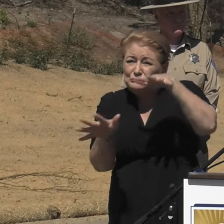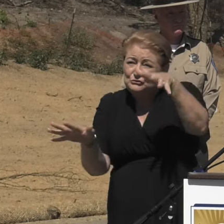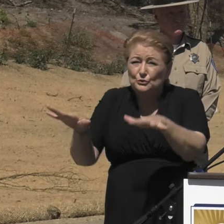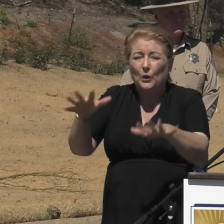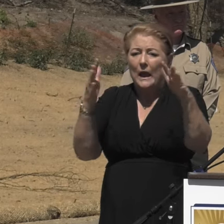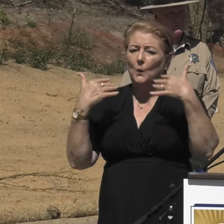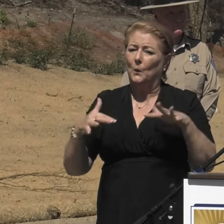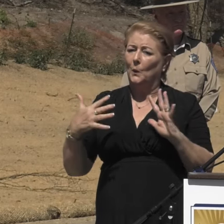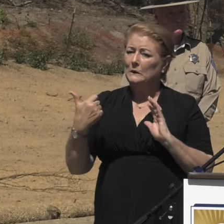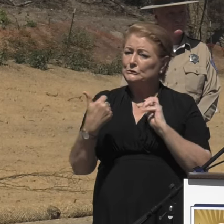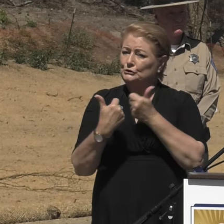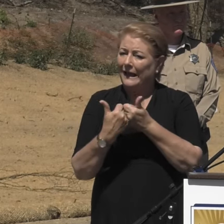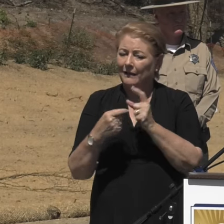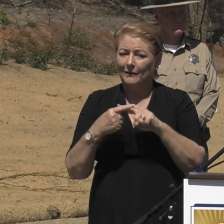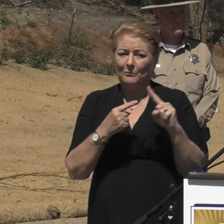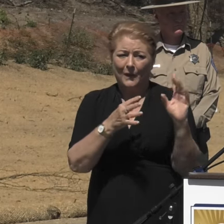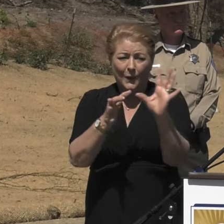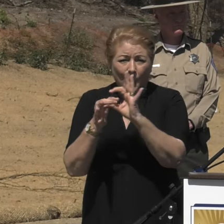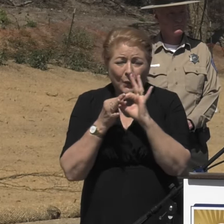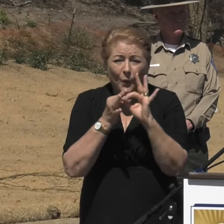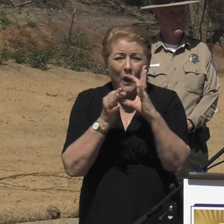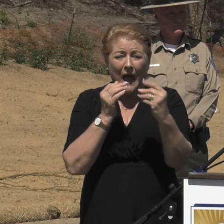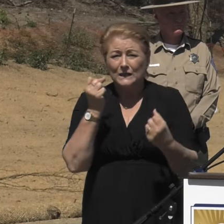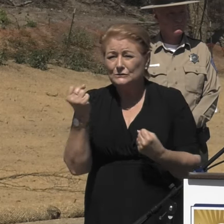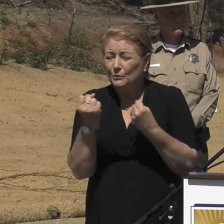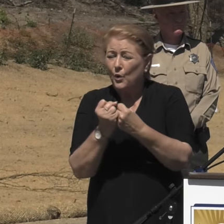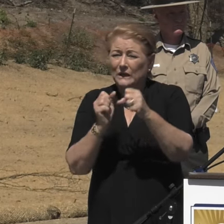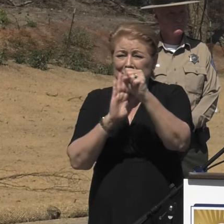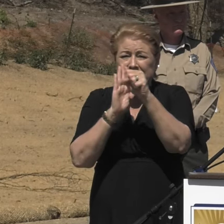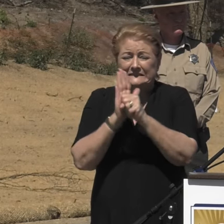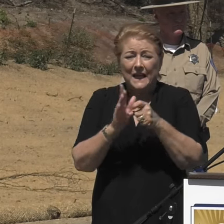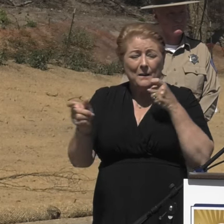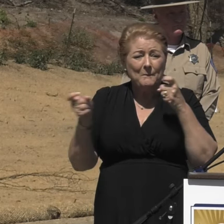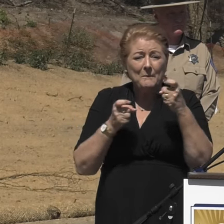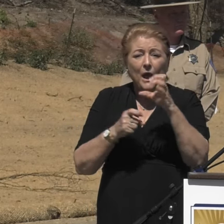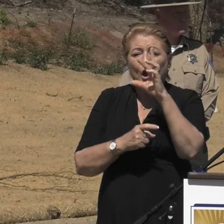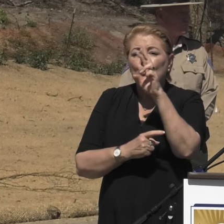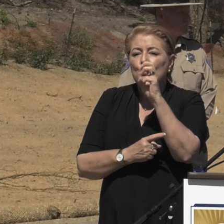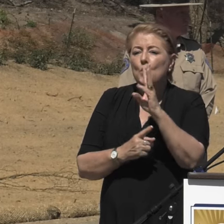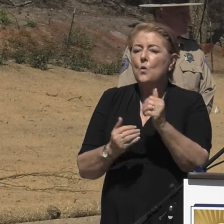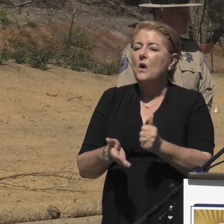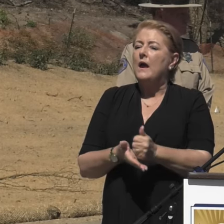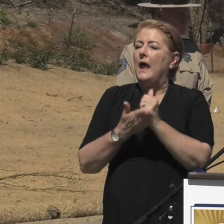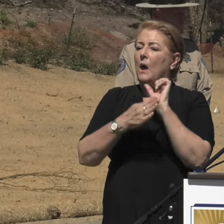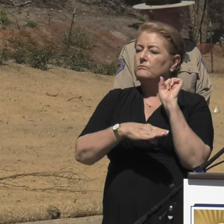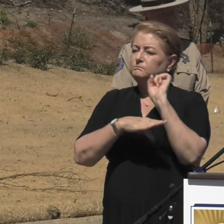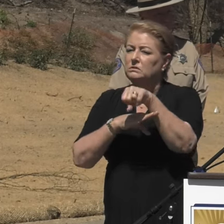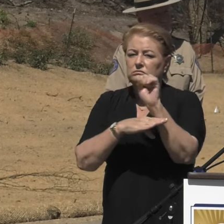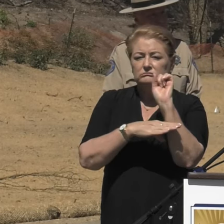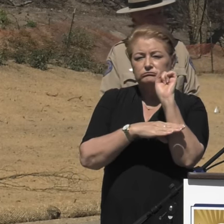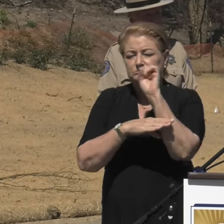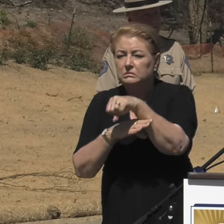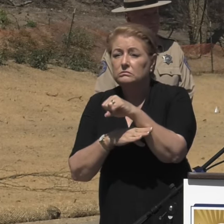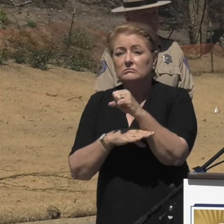but the coordination and support helped state manage crews overcome these challenges a bit ahead of schedule.